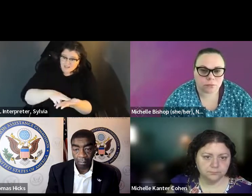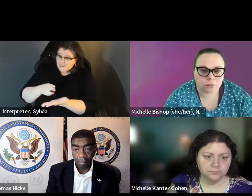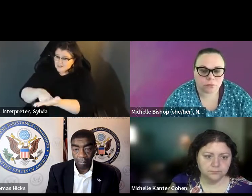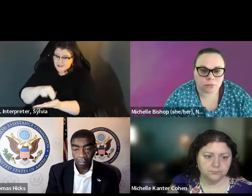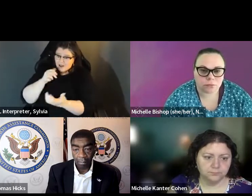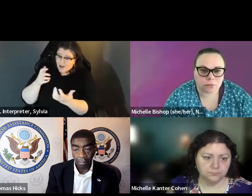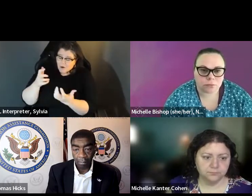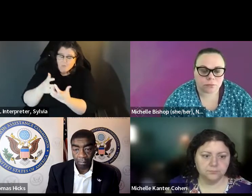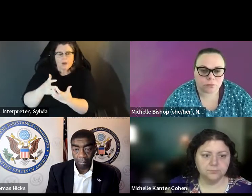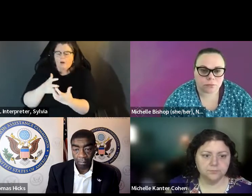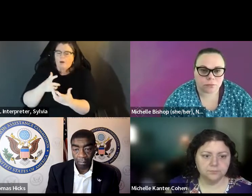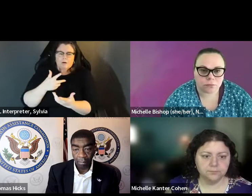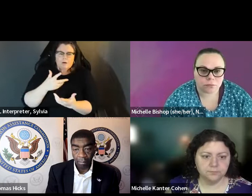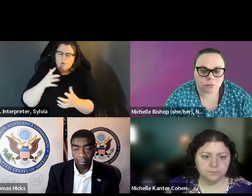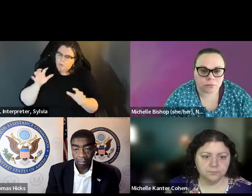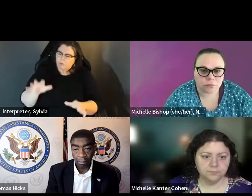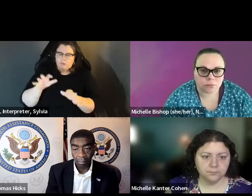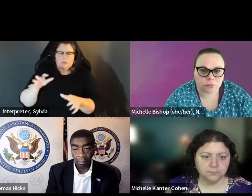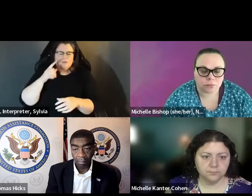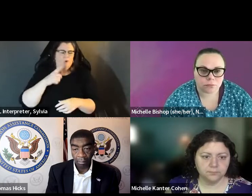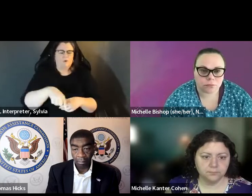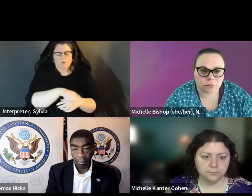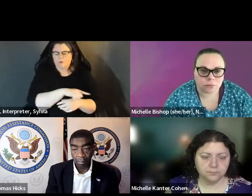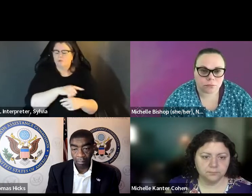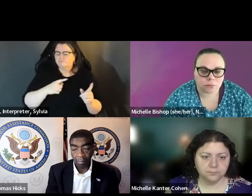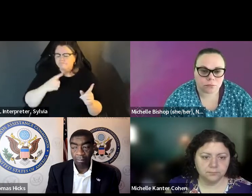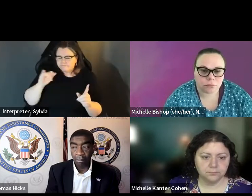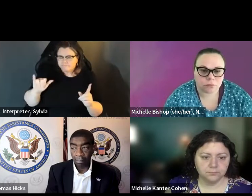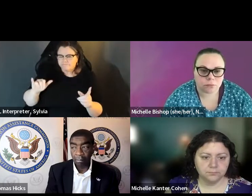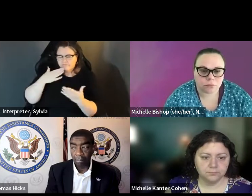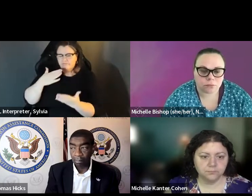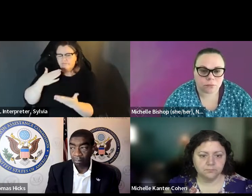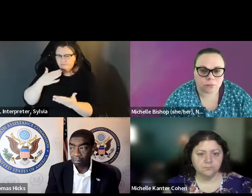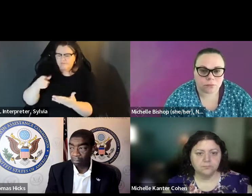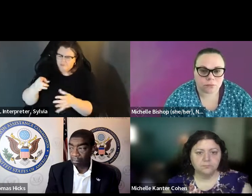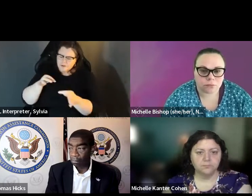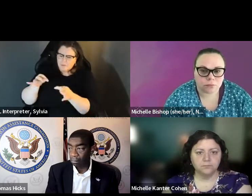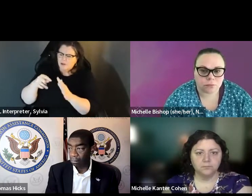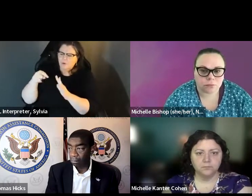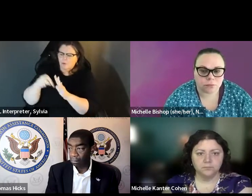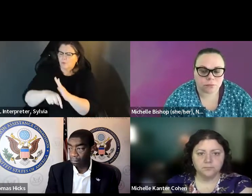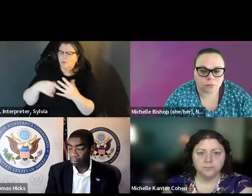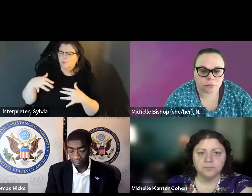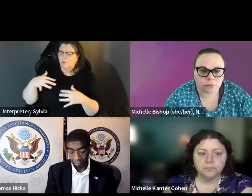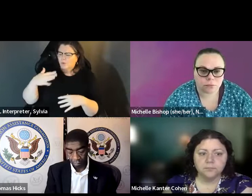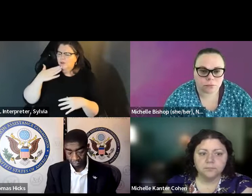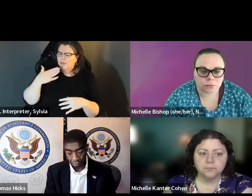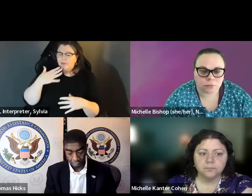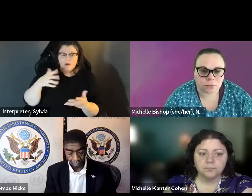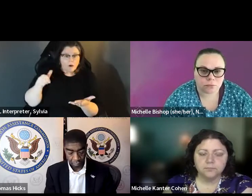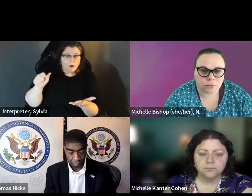It commute time to be able to cure that ballot, and more voters, more voters with disabilities getting caught up in that, and having to go through those care processes. through those cure processes. » Caitlyn: Thank you so much. Thank you Thank you so much. That was very comprehensive. That was very comprehensive.